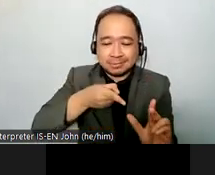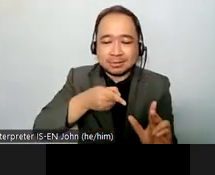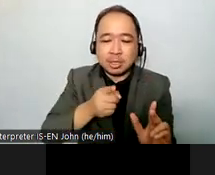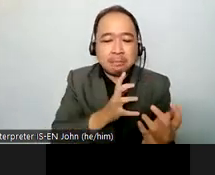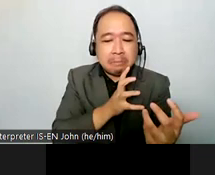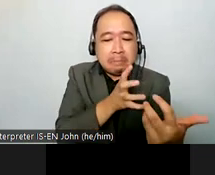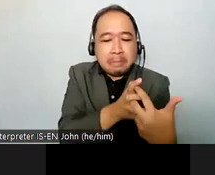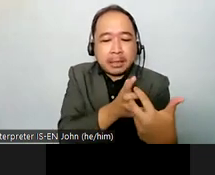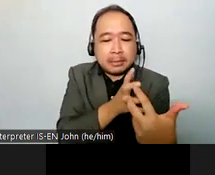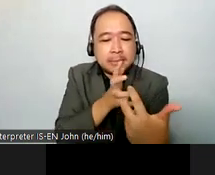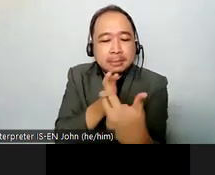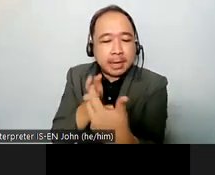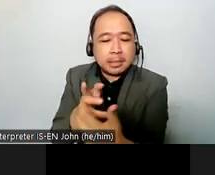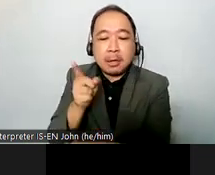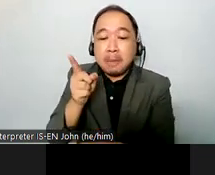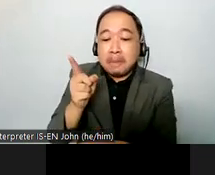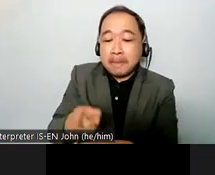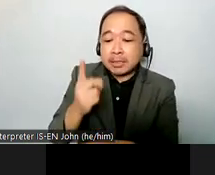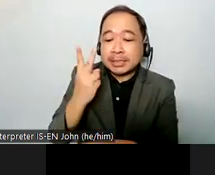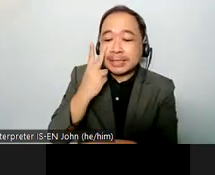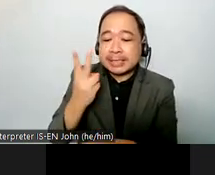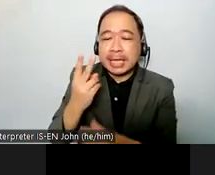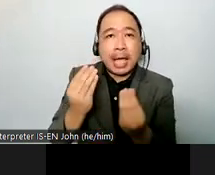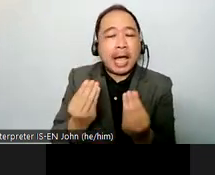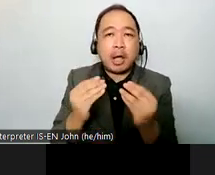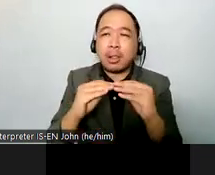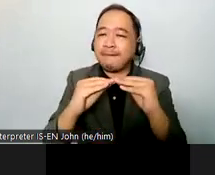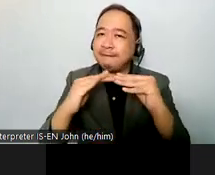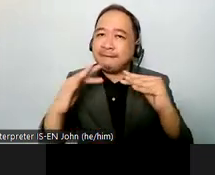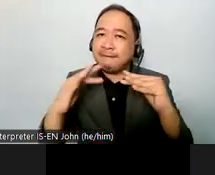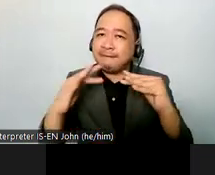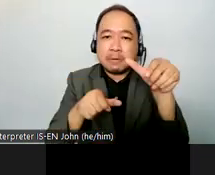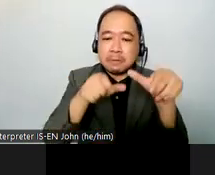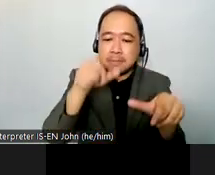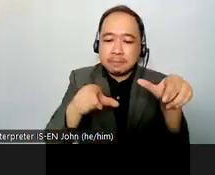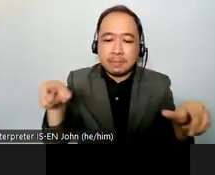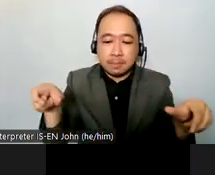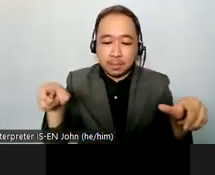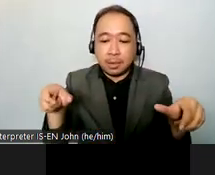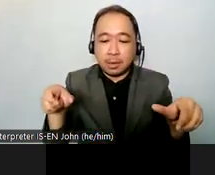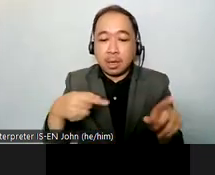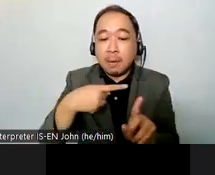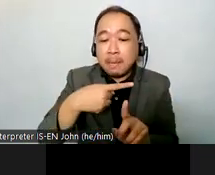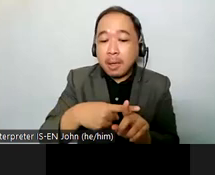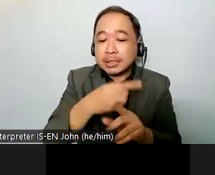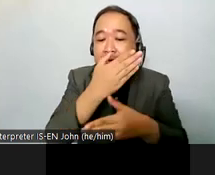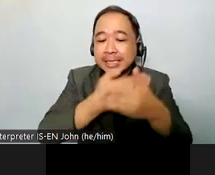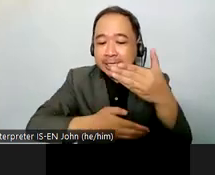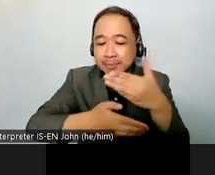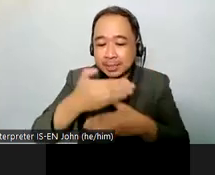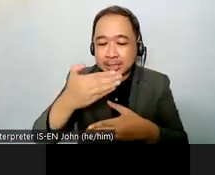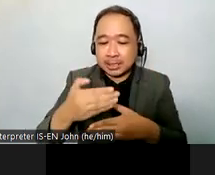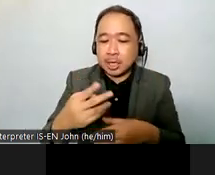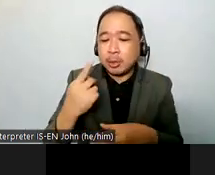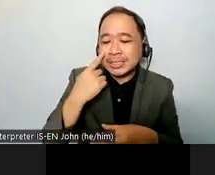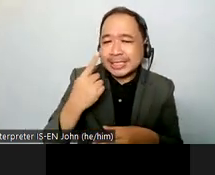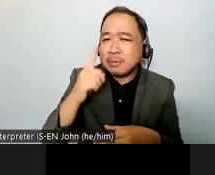they should facilitate these rights measures need to respect protect and fulfill all rights such as